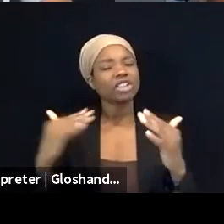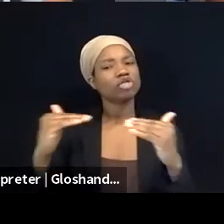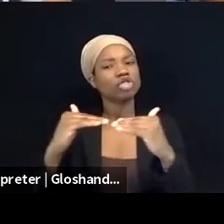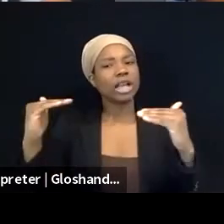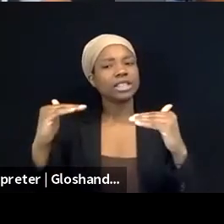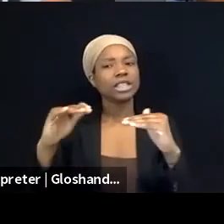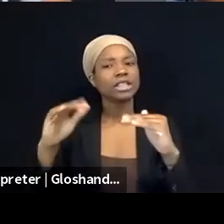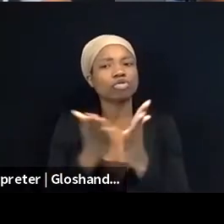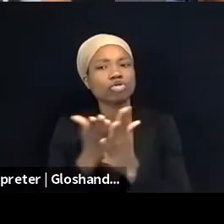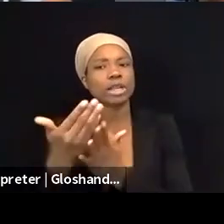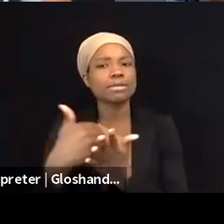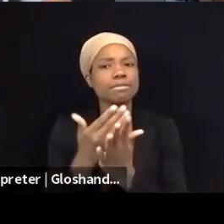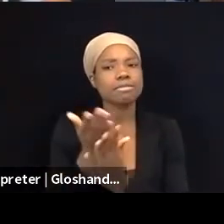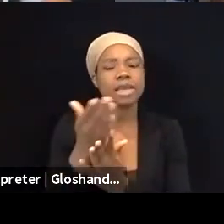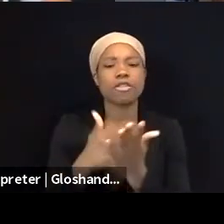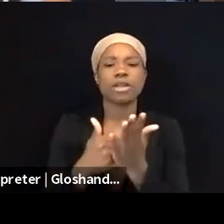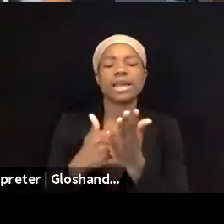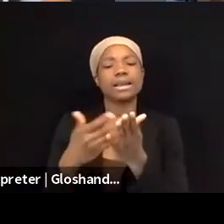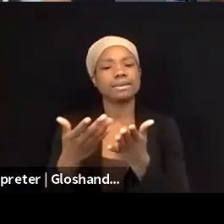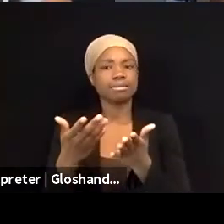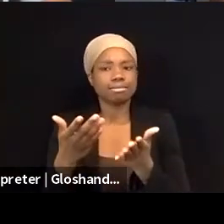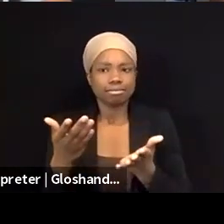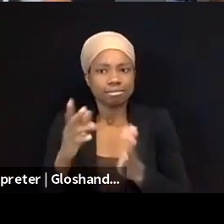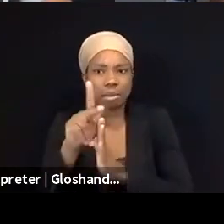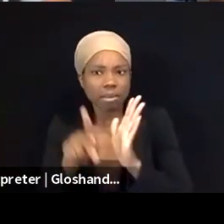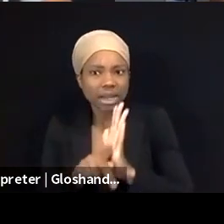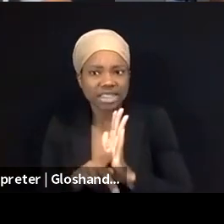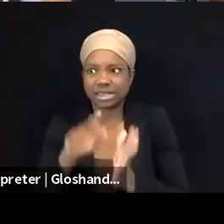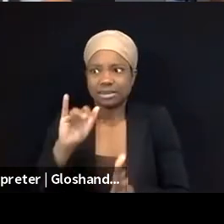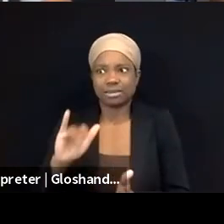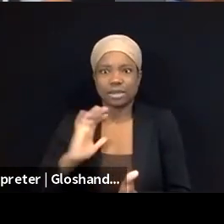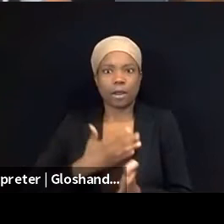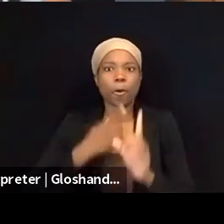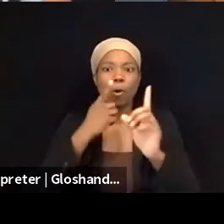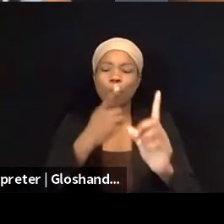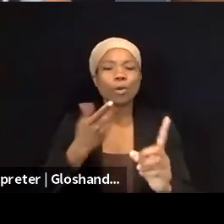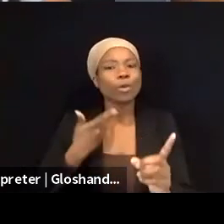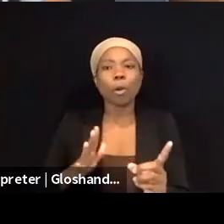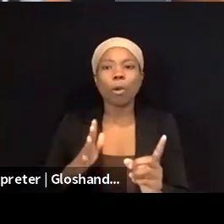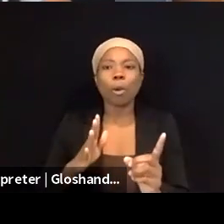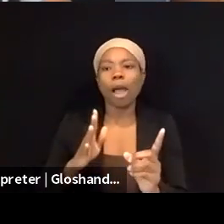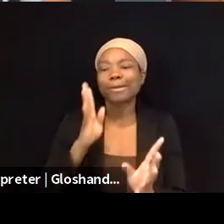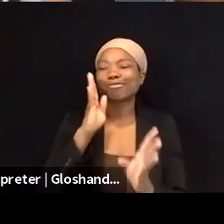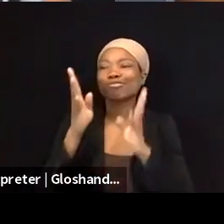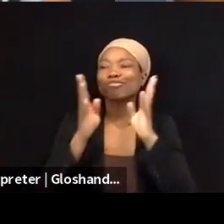and not just, you know, kind of excuses, and we are not there, but I, we see that